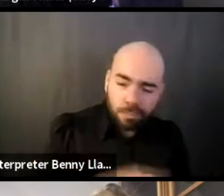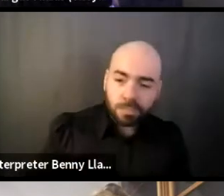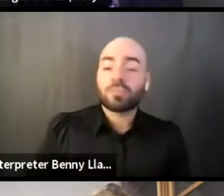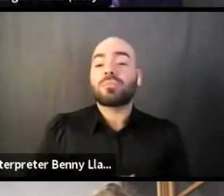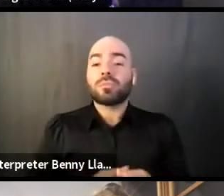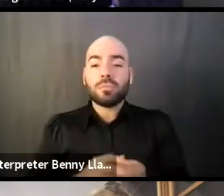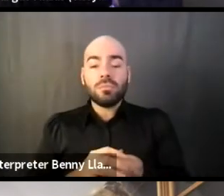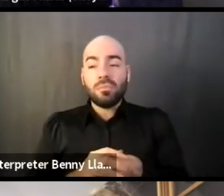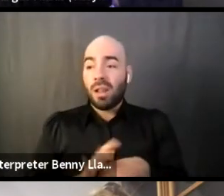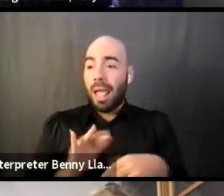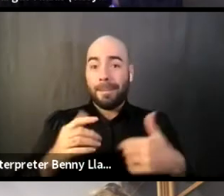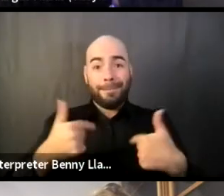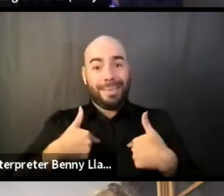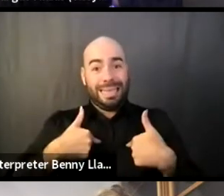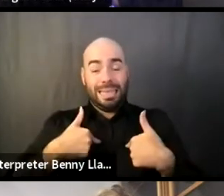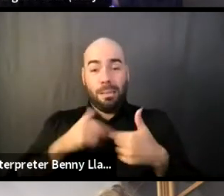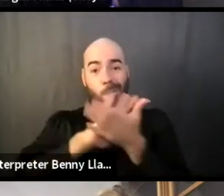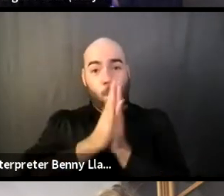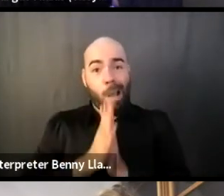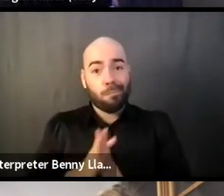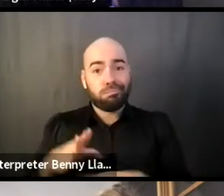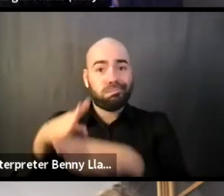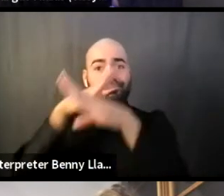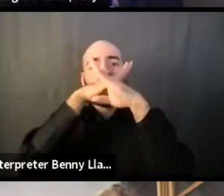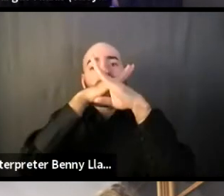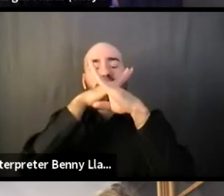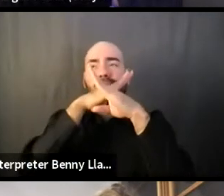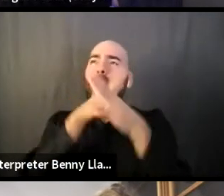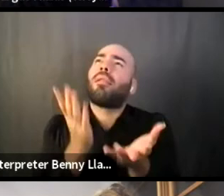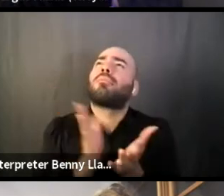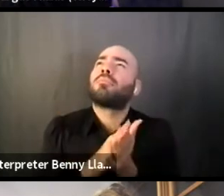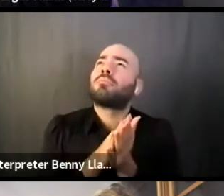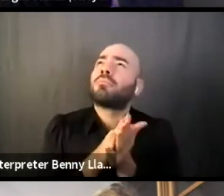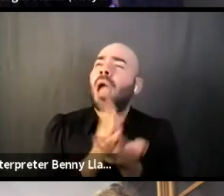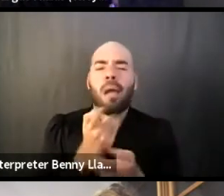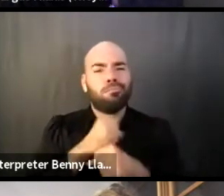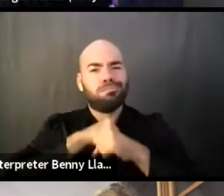as a barrier or a protective barrier, I suppose,